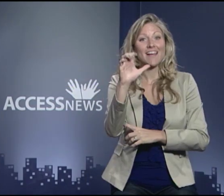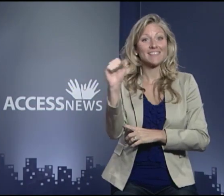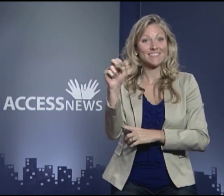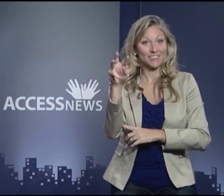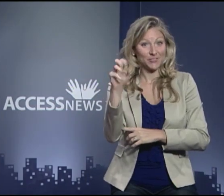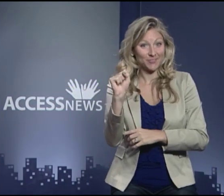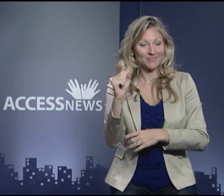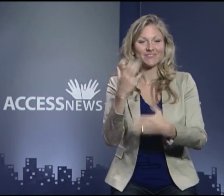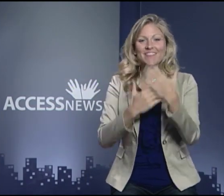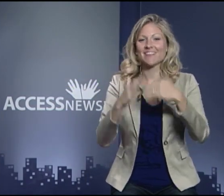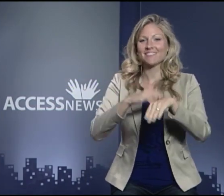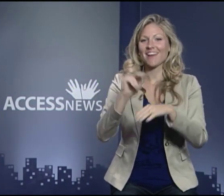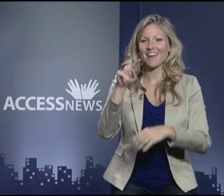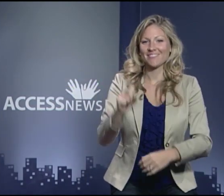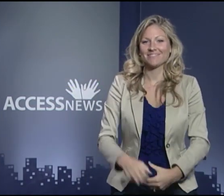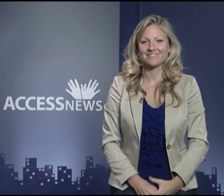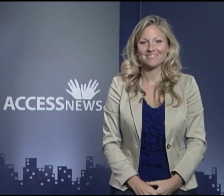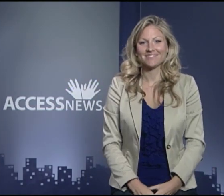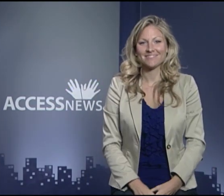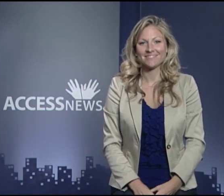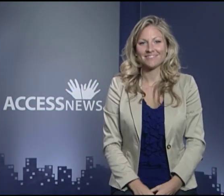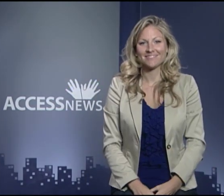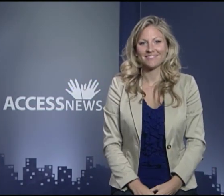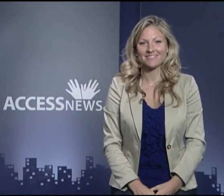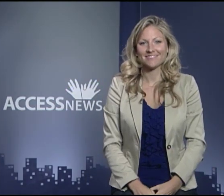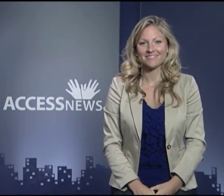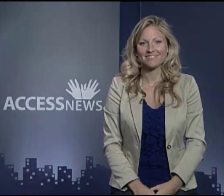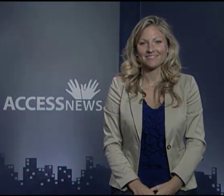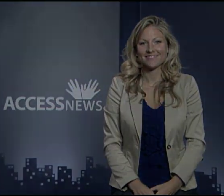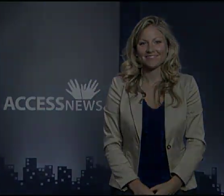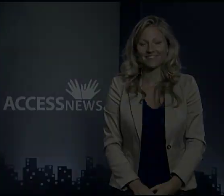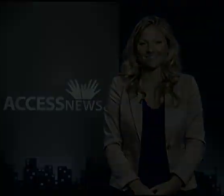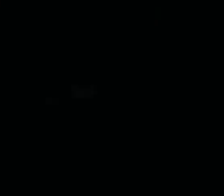You're watching ACCESS News. Hands on news.